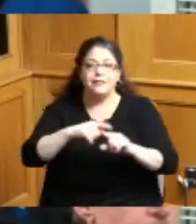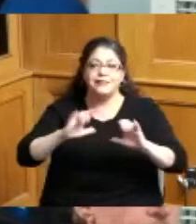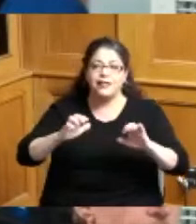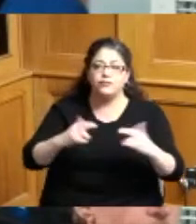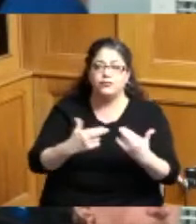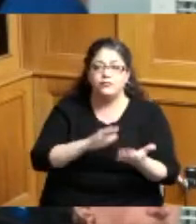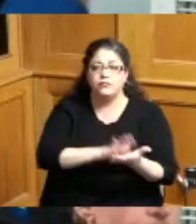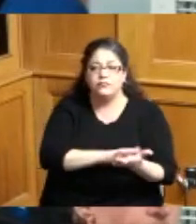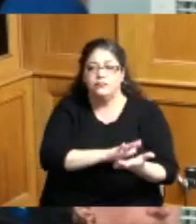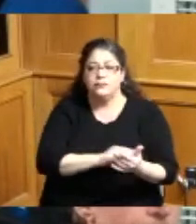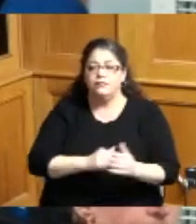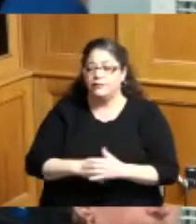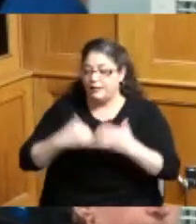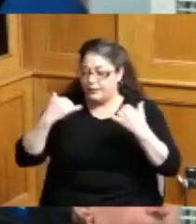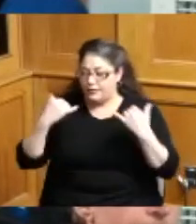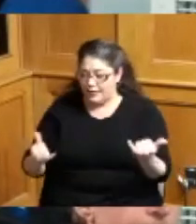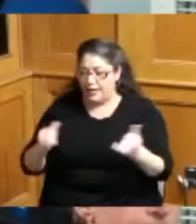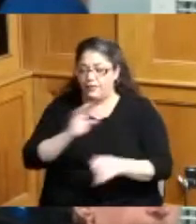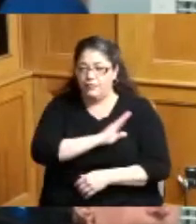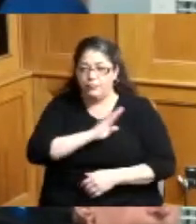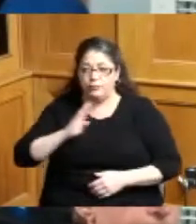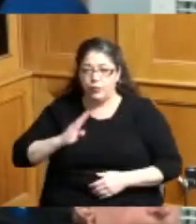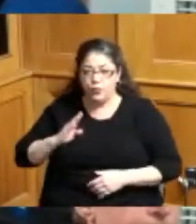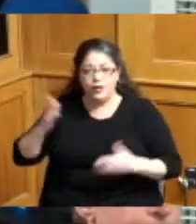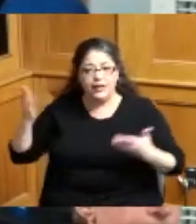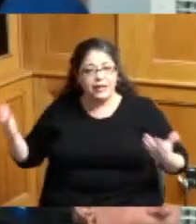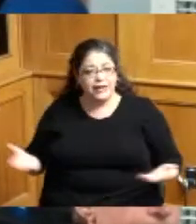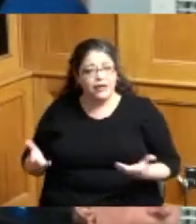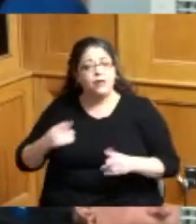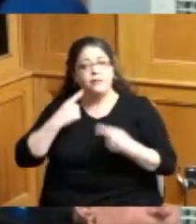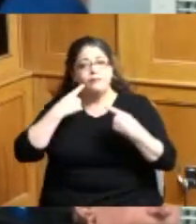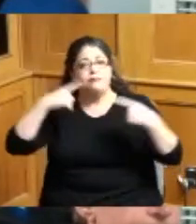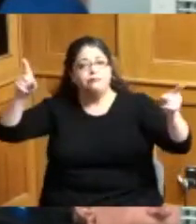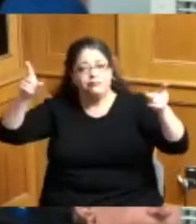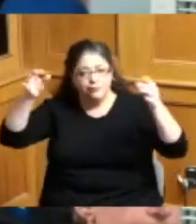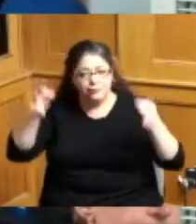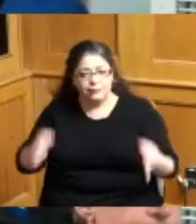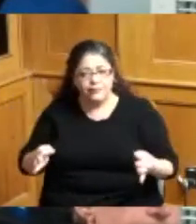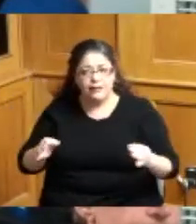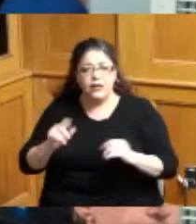be it further proclaimed that the Board of County Commissioners declares and proclaims that Tuesday